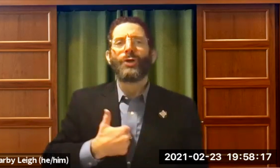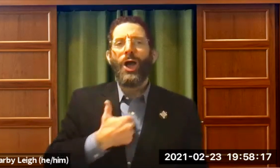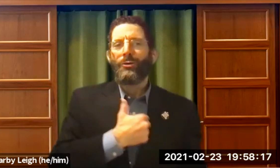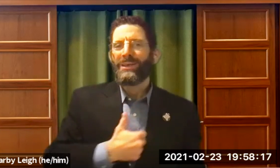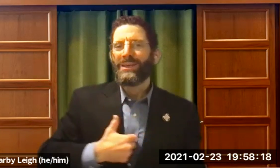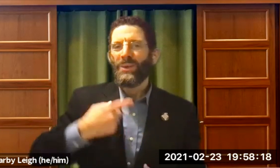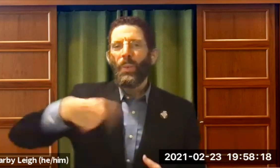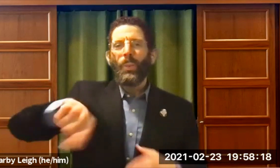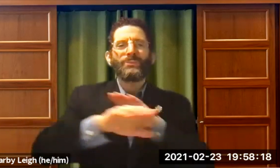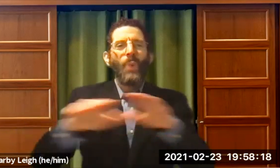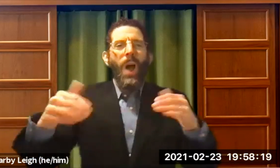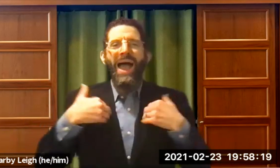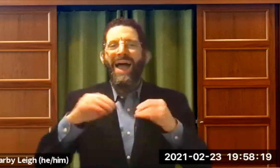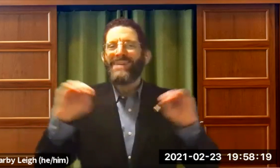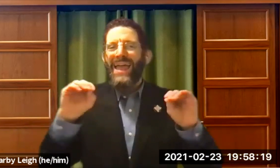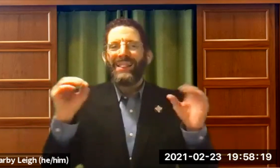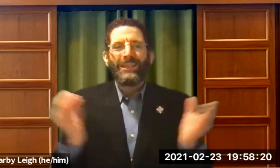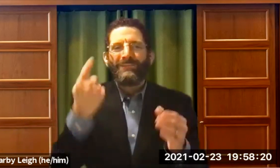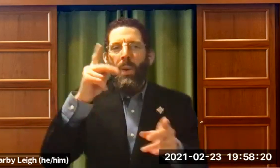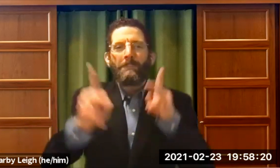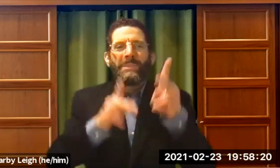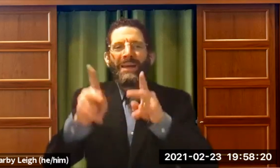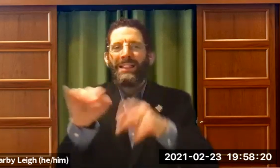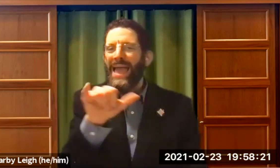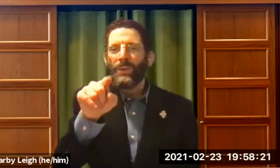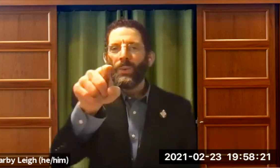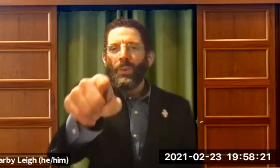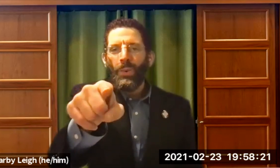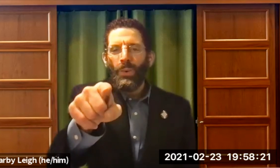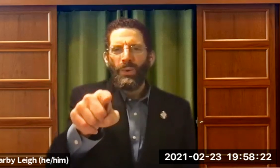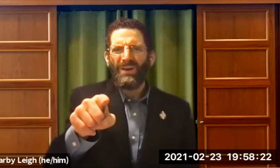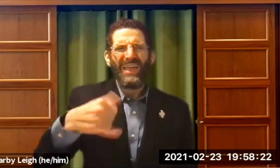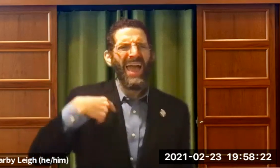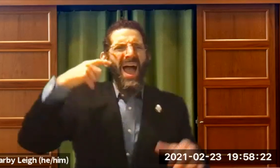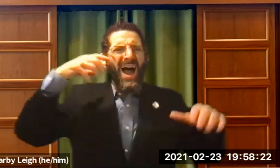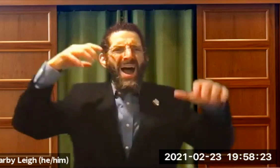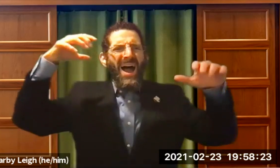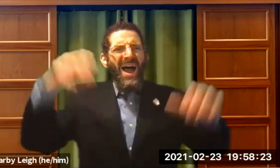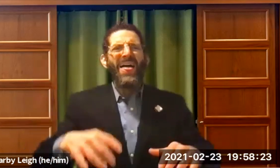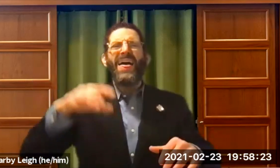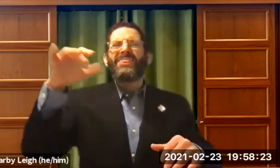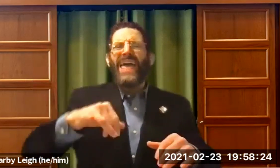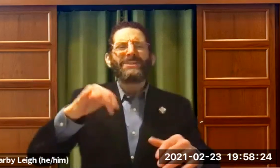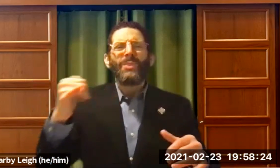early 20s, and I'm sorry that we had -- when they said "I'm sorry we have nothing for plij you" shocked -- people like you ""